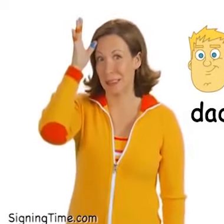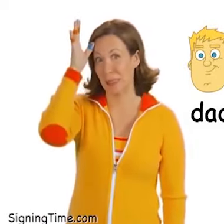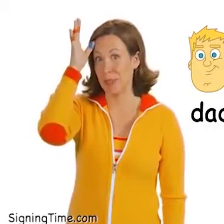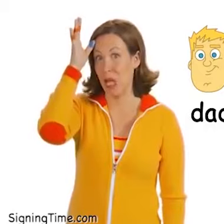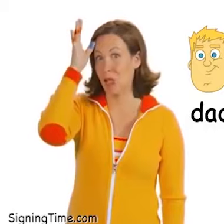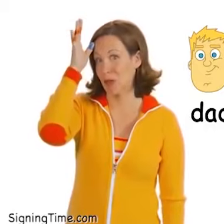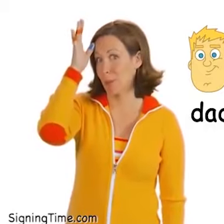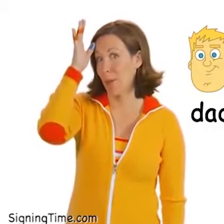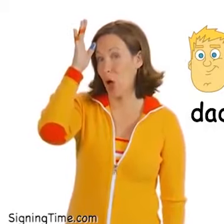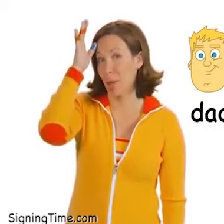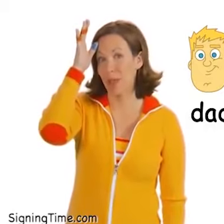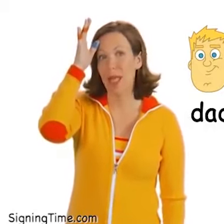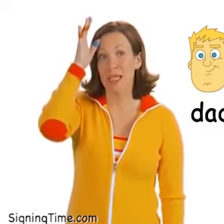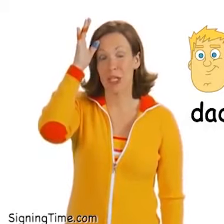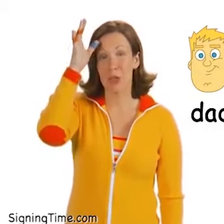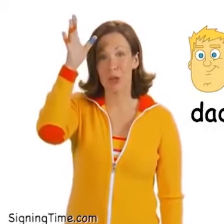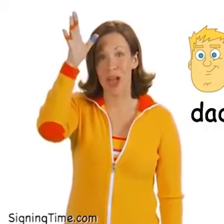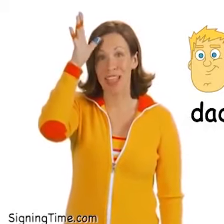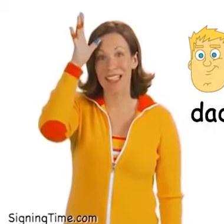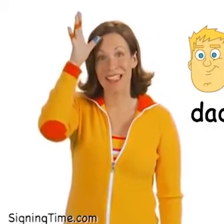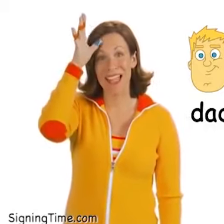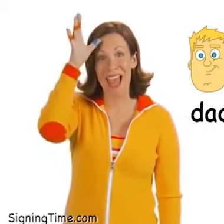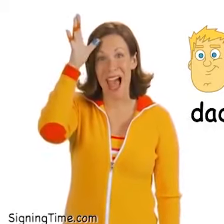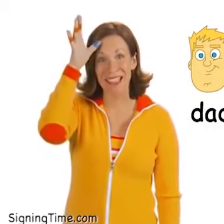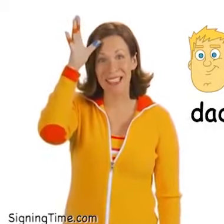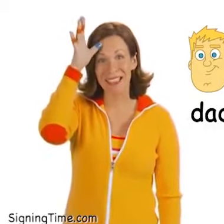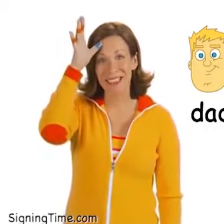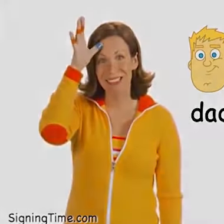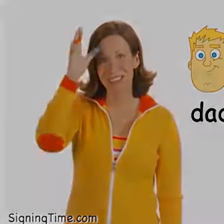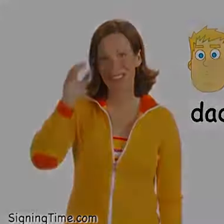a little bit taller than mom. Now you try it. Dad.